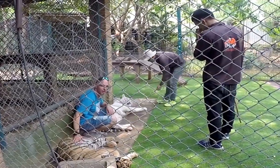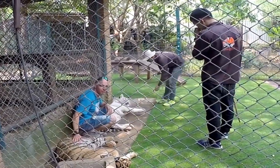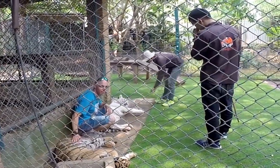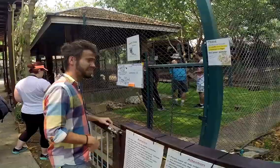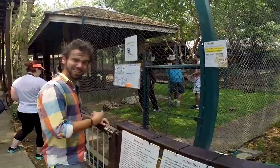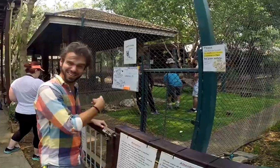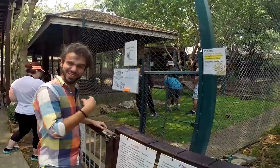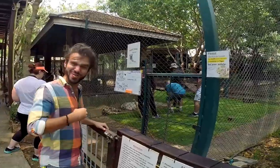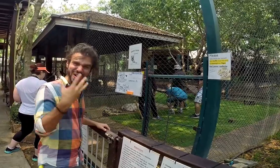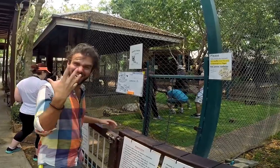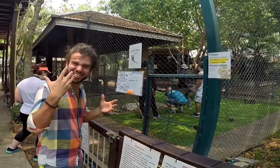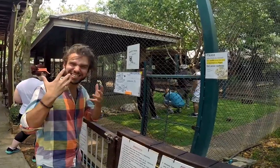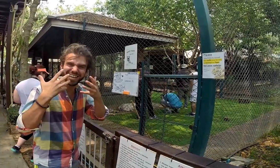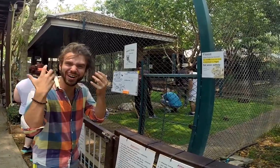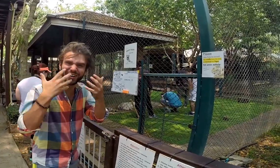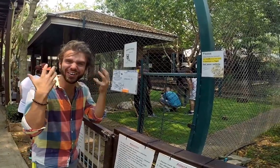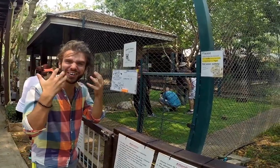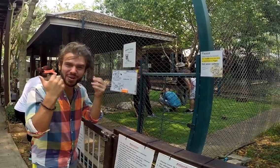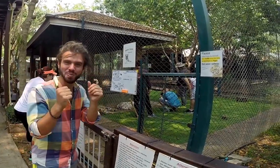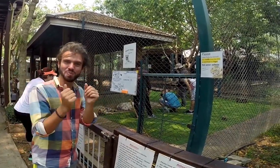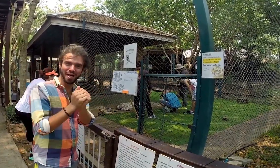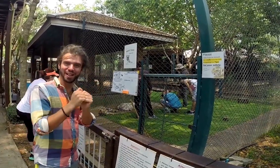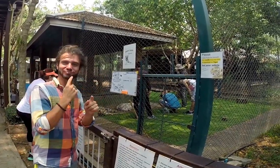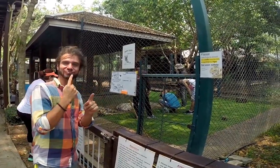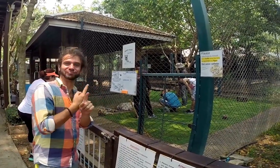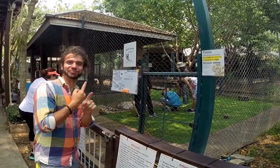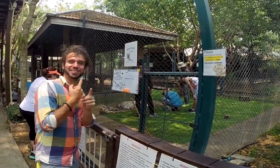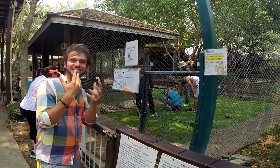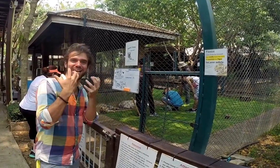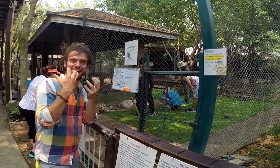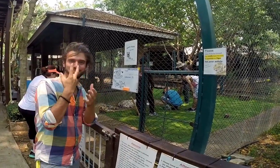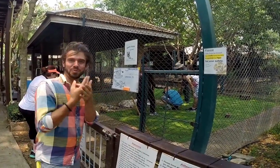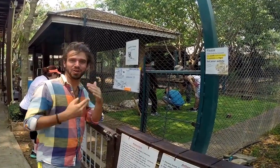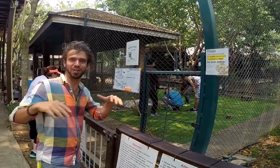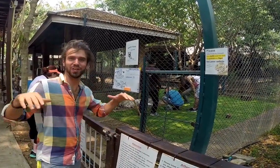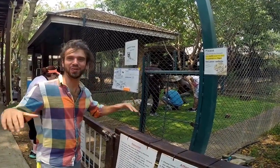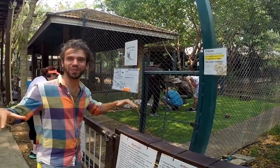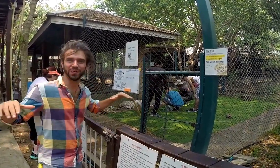In the cage is a white tiger and a typical tiger.